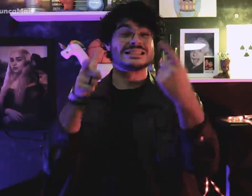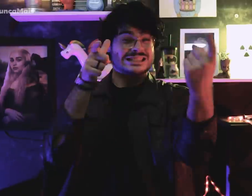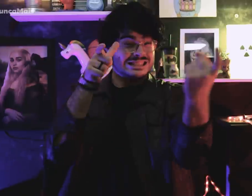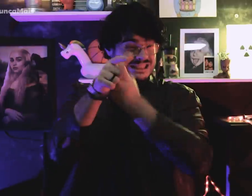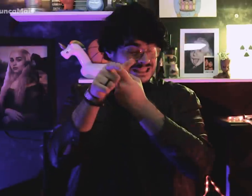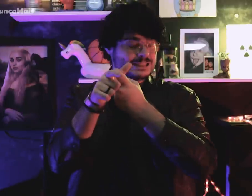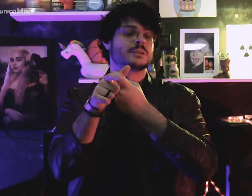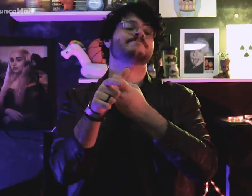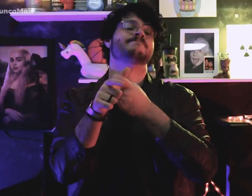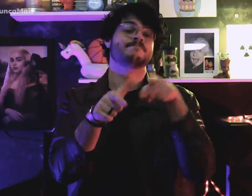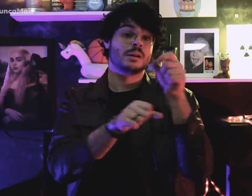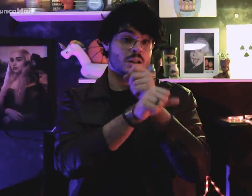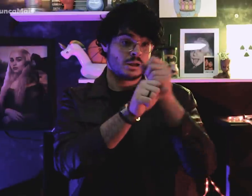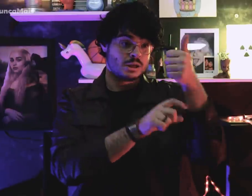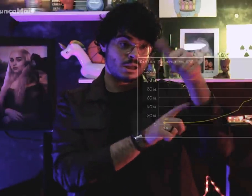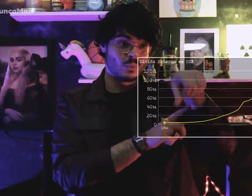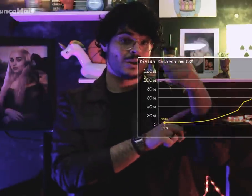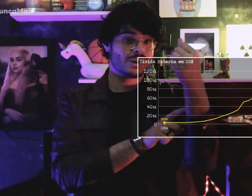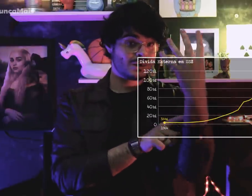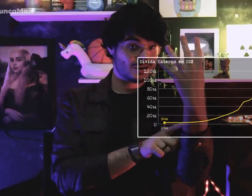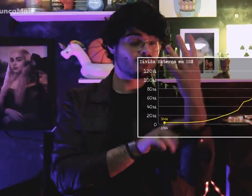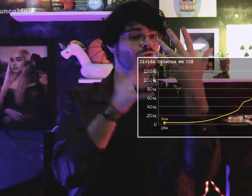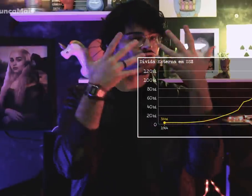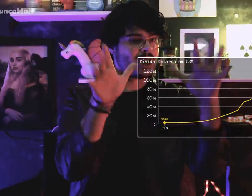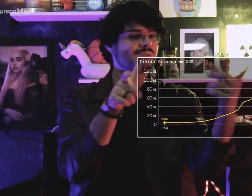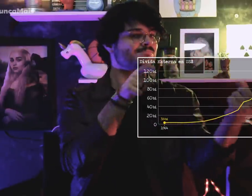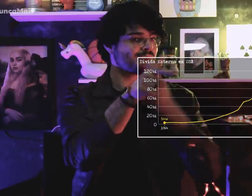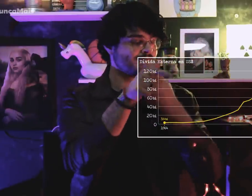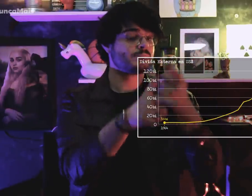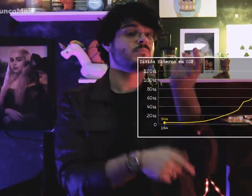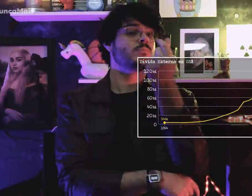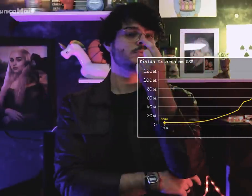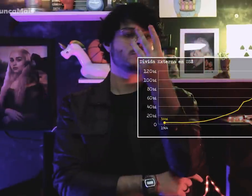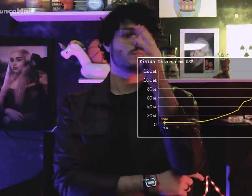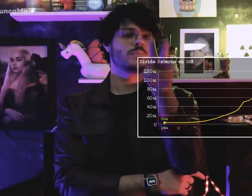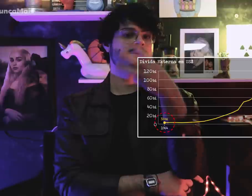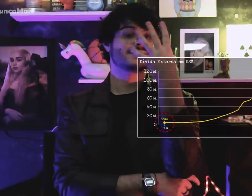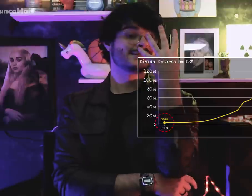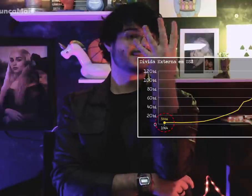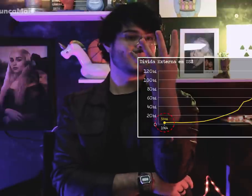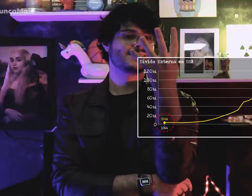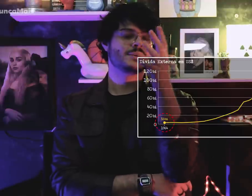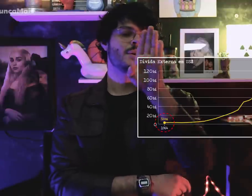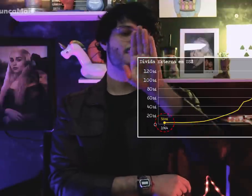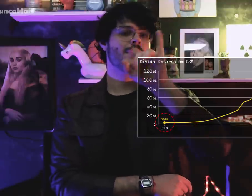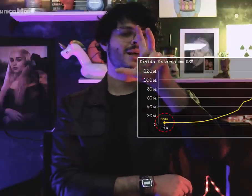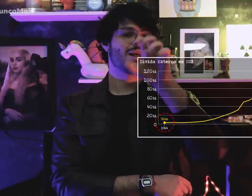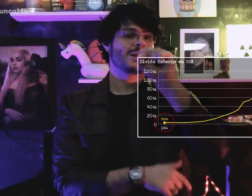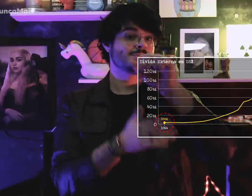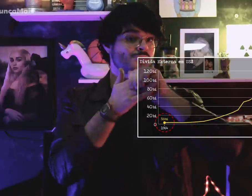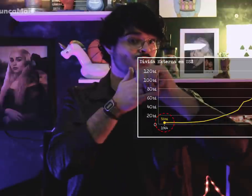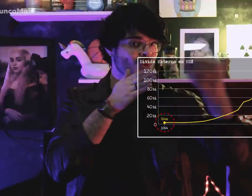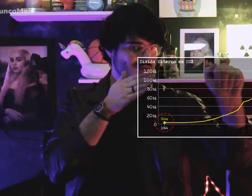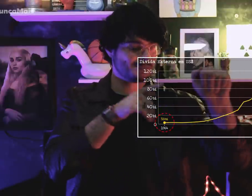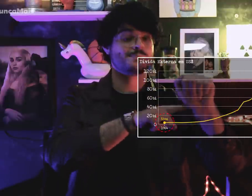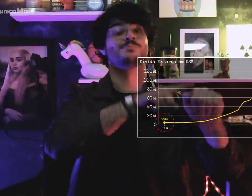A dívida externa passou de 3,4 bilhões de dólares em 1964